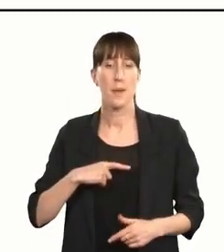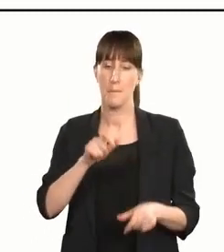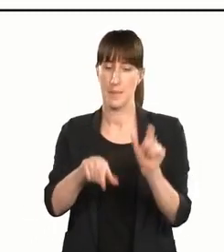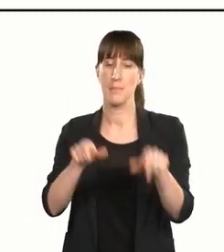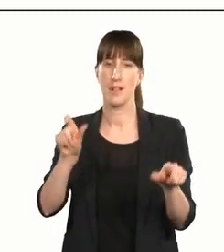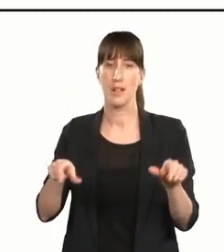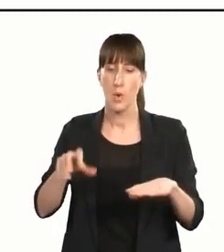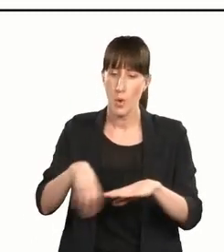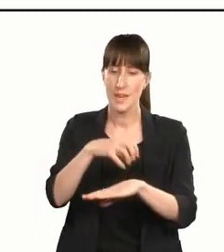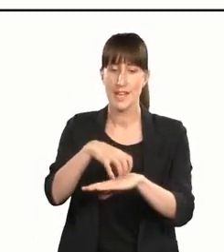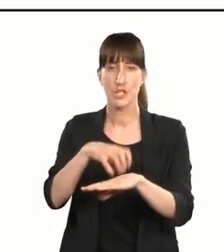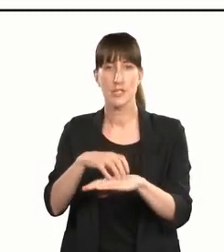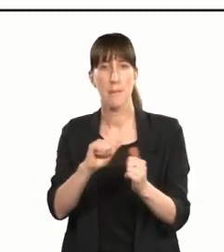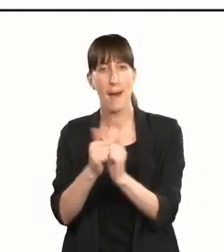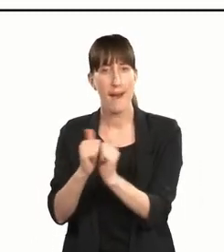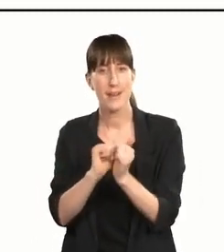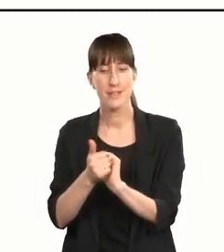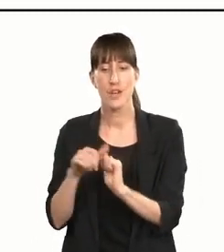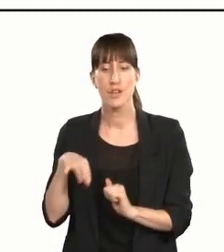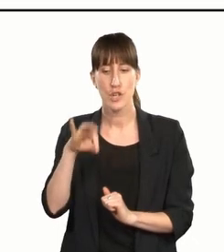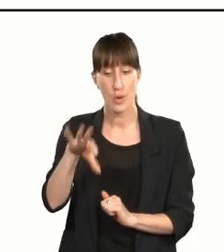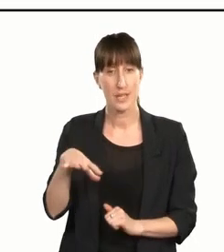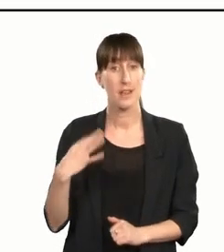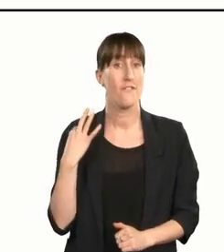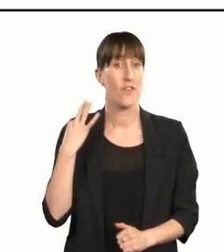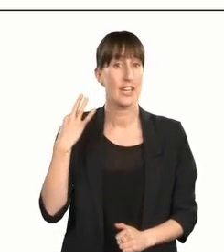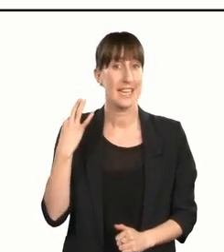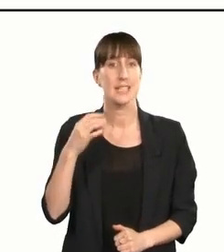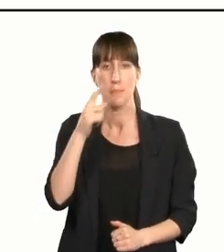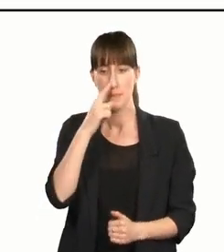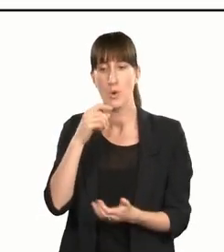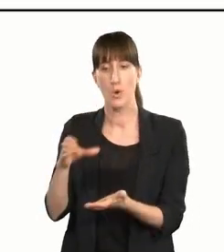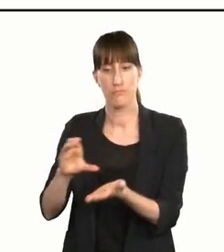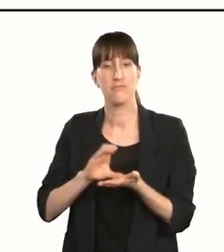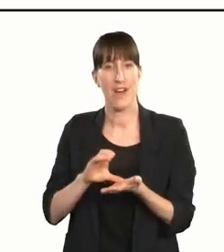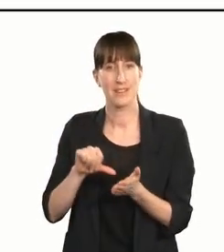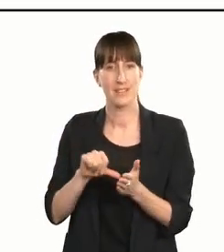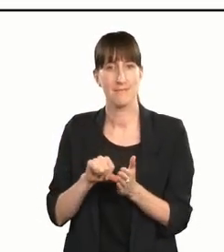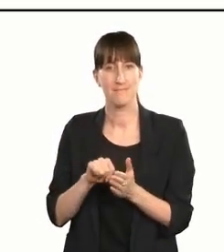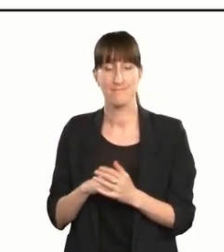partners, donors, volunteers and our funders. We're all one family in this work.